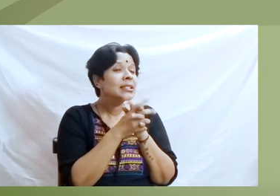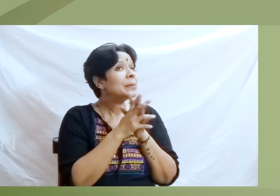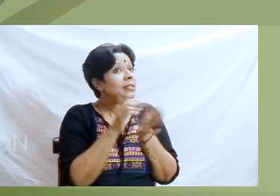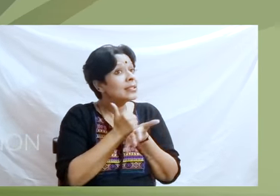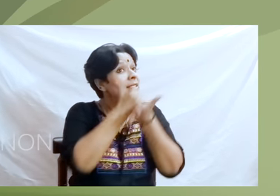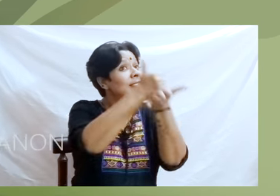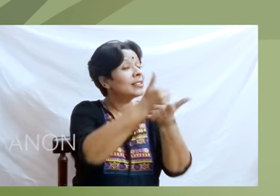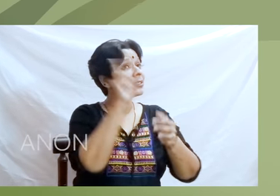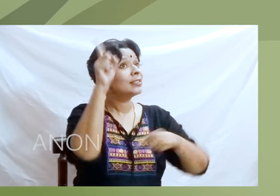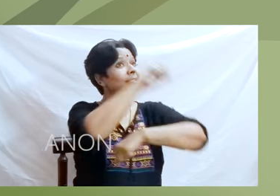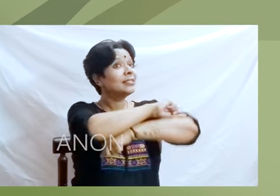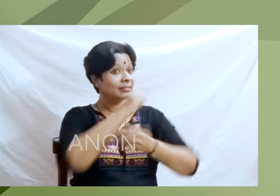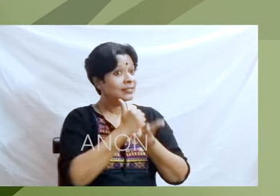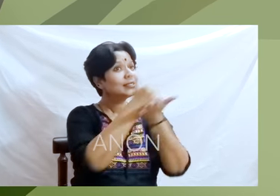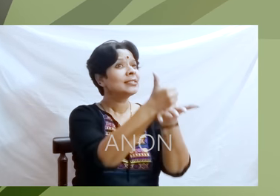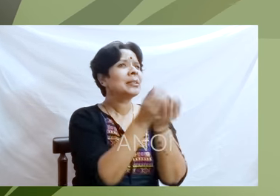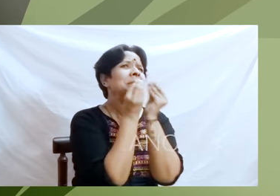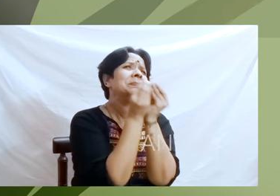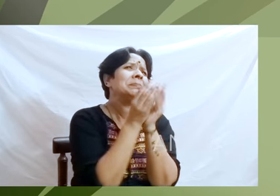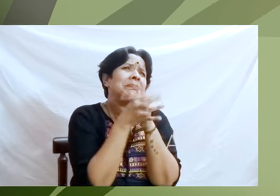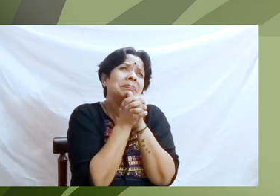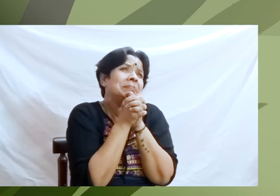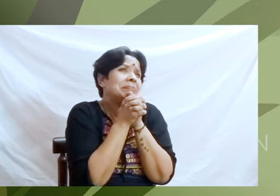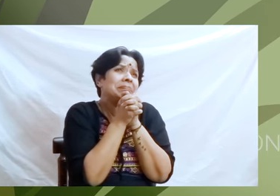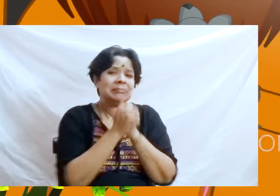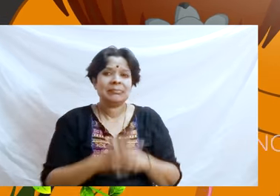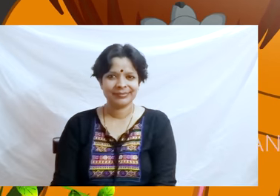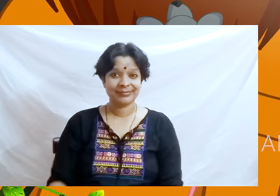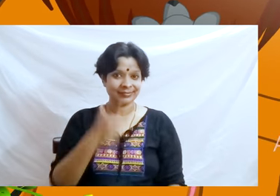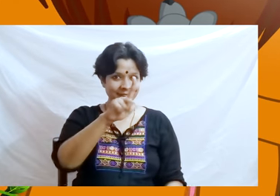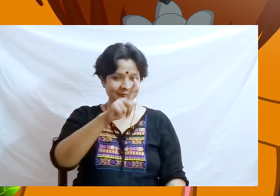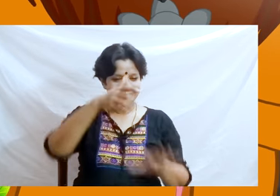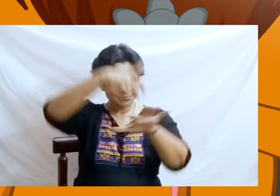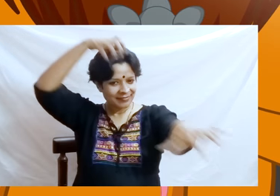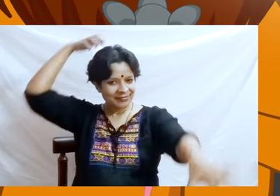“Please let me go, and someday I will surely repay you!” The Lion laughed,